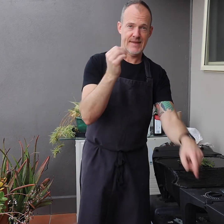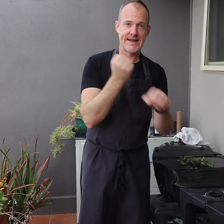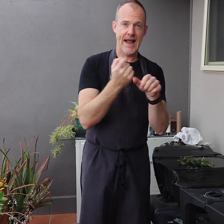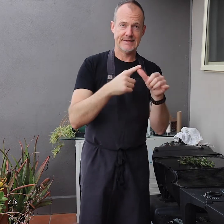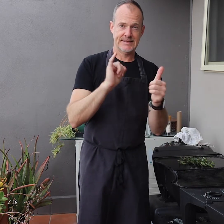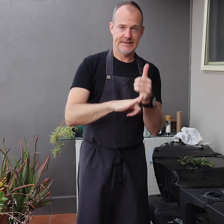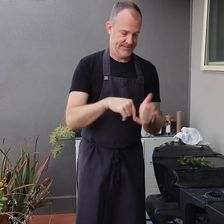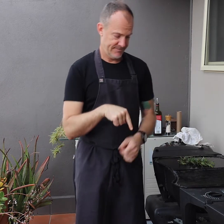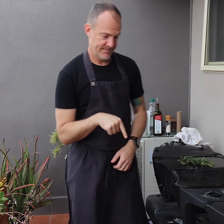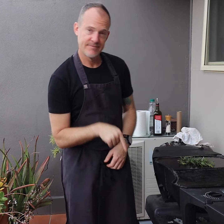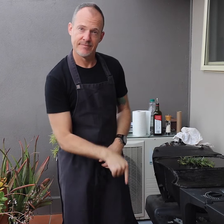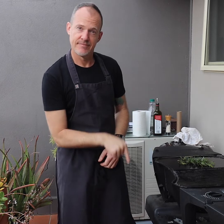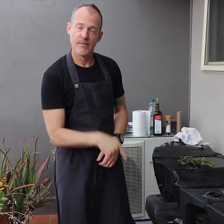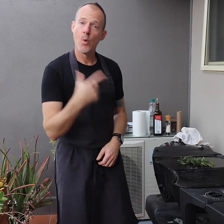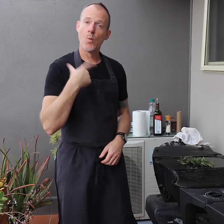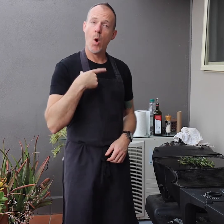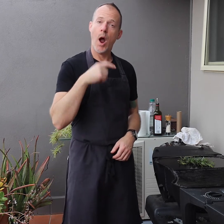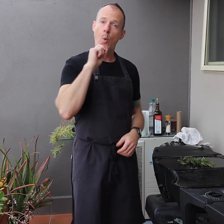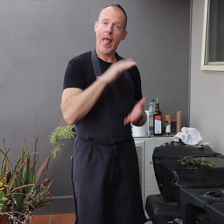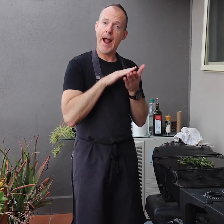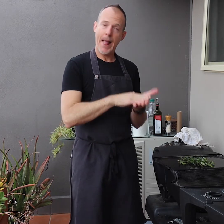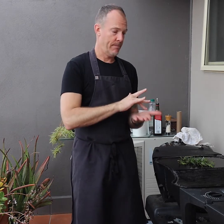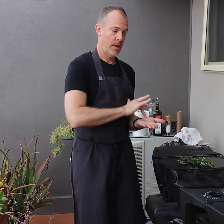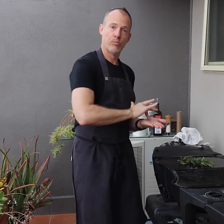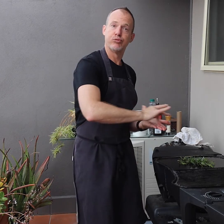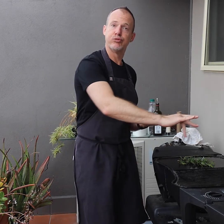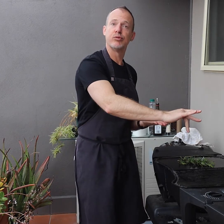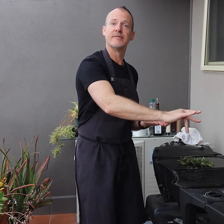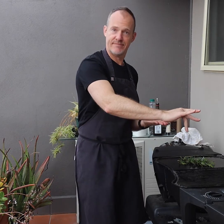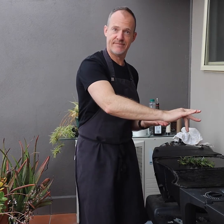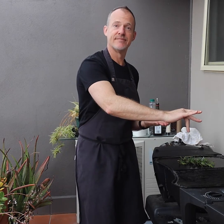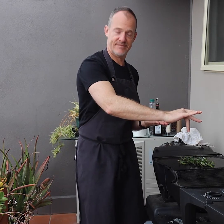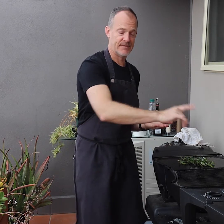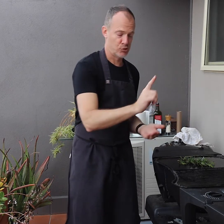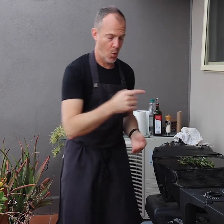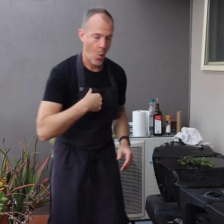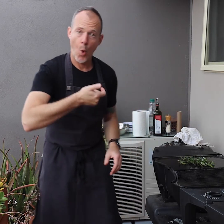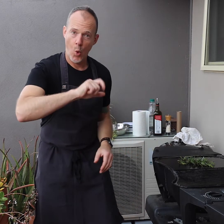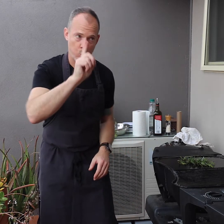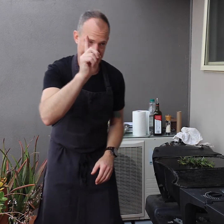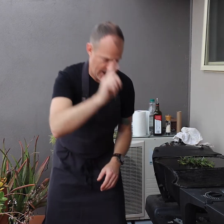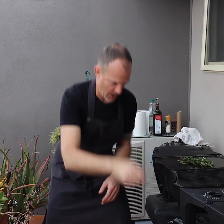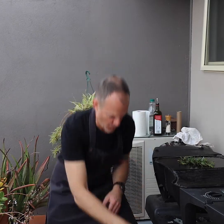but turn it off at the gas bottle. This way you allow the pipe to empty of gas. I'll turn the gas off now.